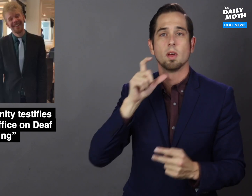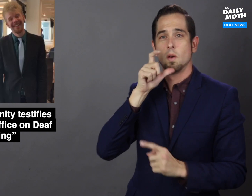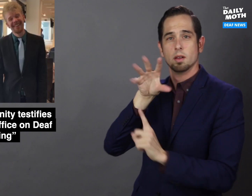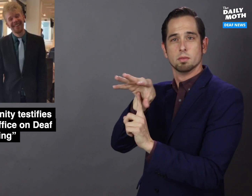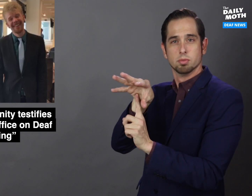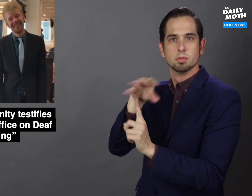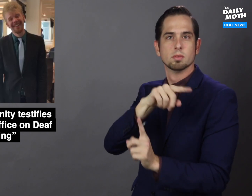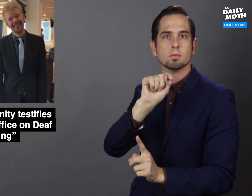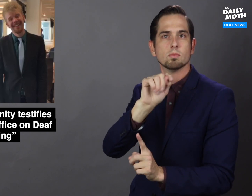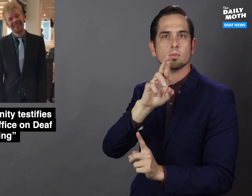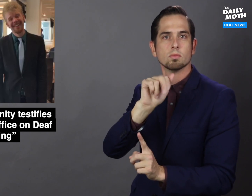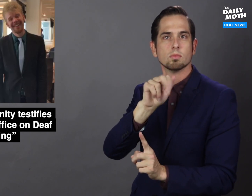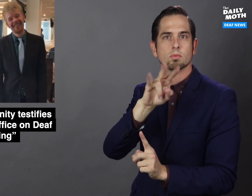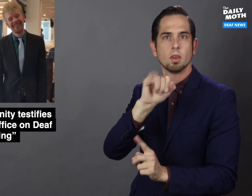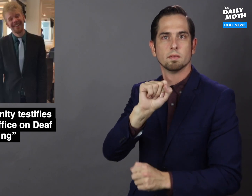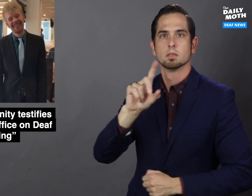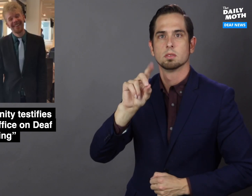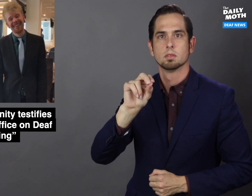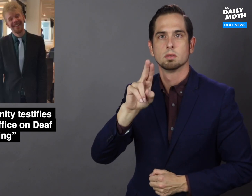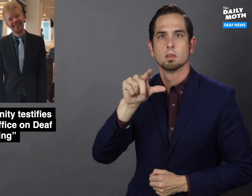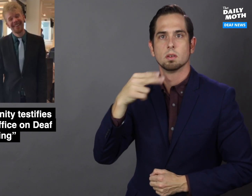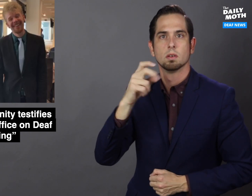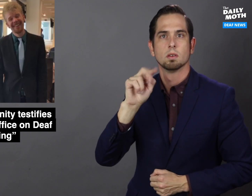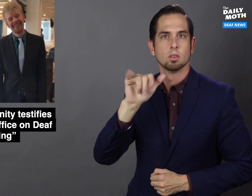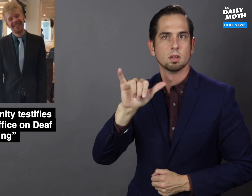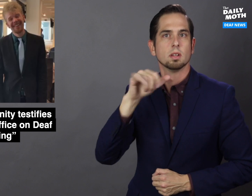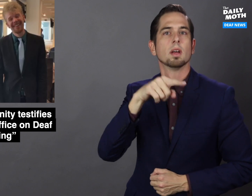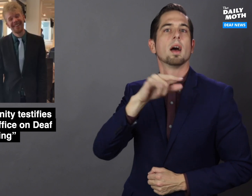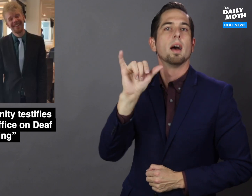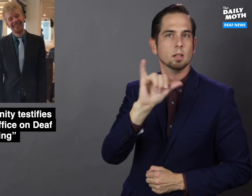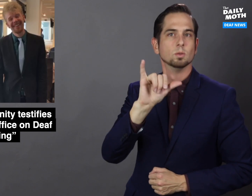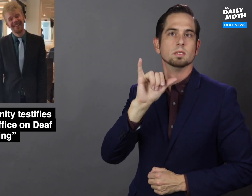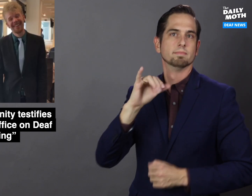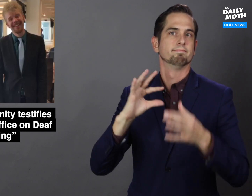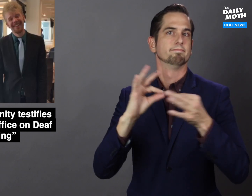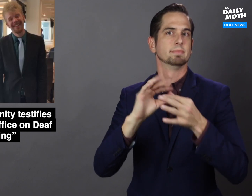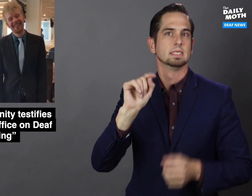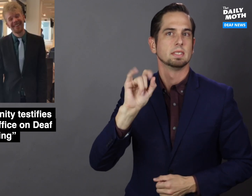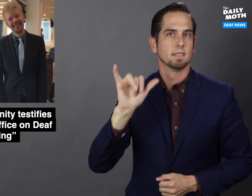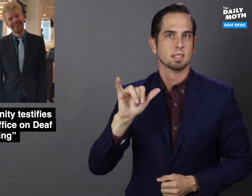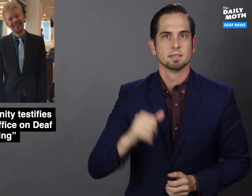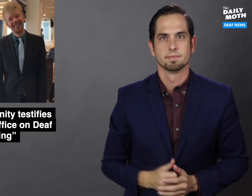It was filmed by Travis Dougherty, who also testified.